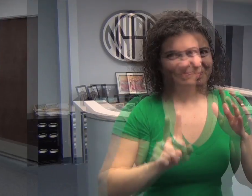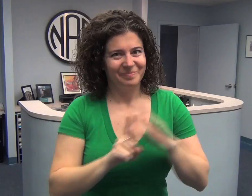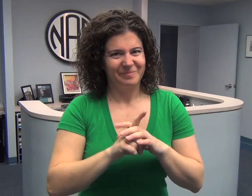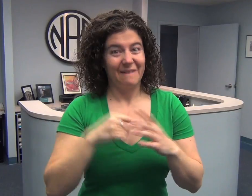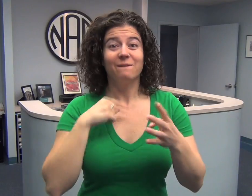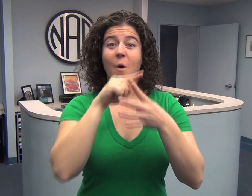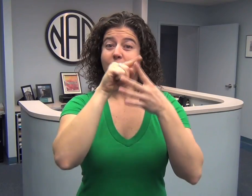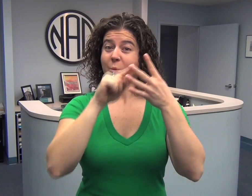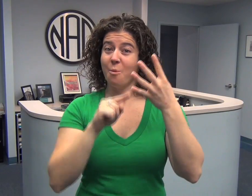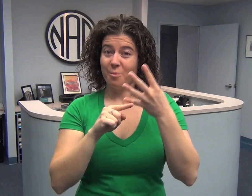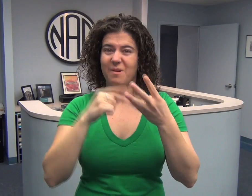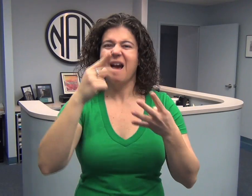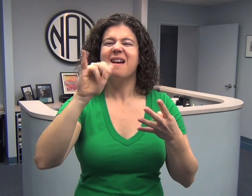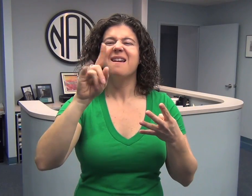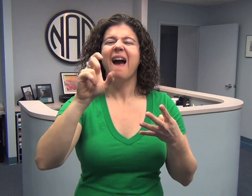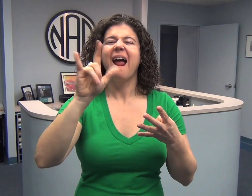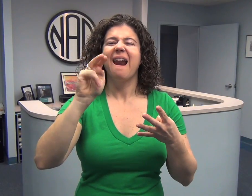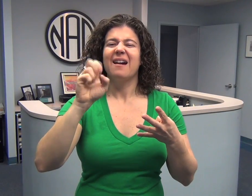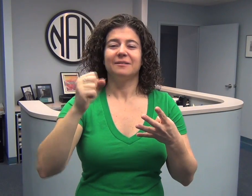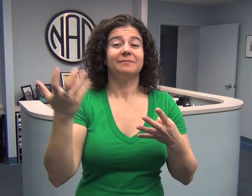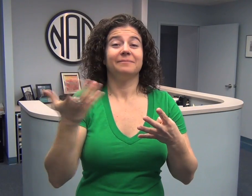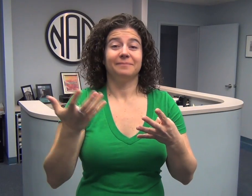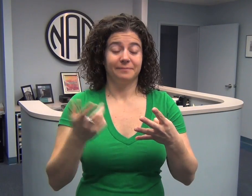Of course, we can’t forget to share the four guidelines.